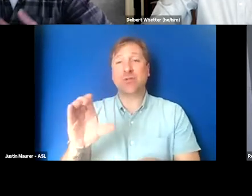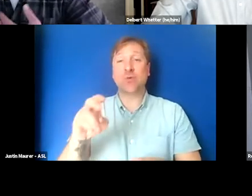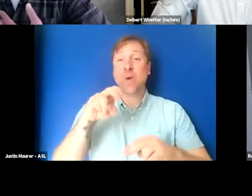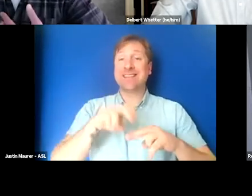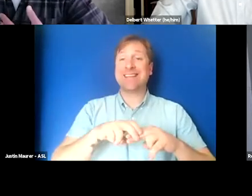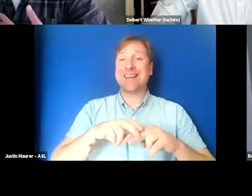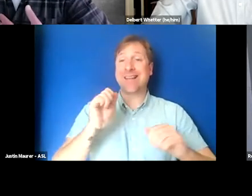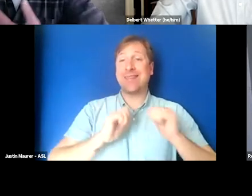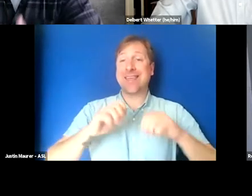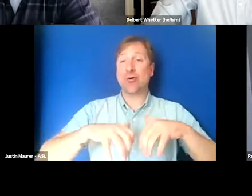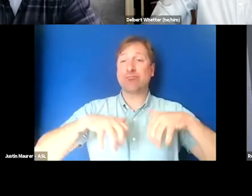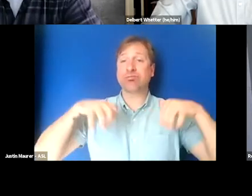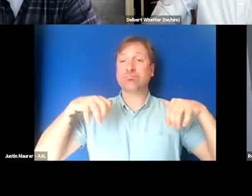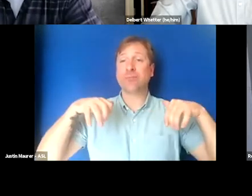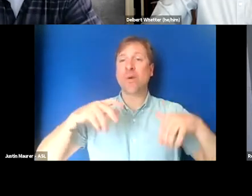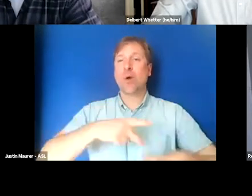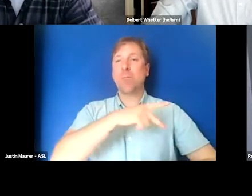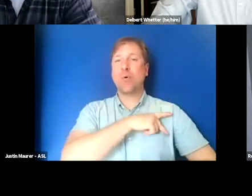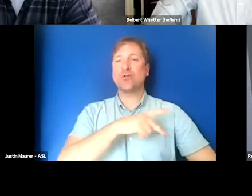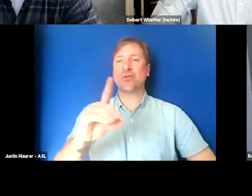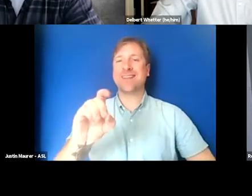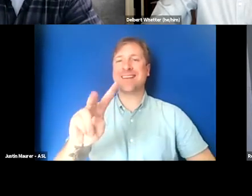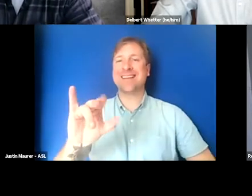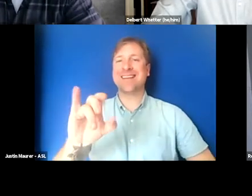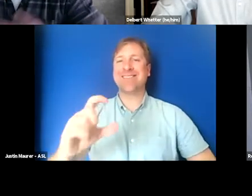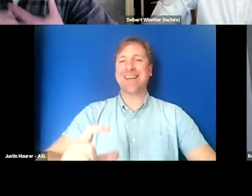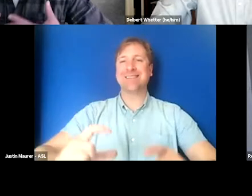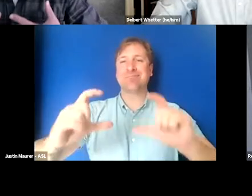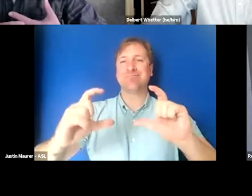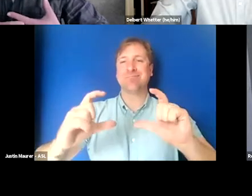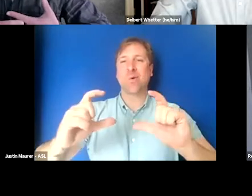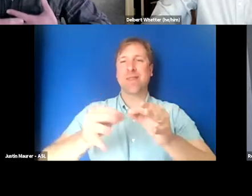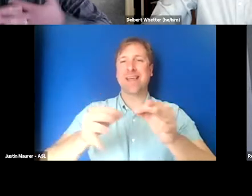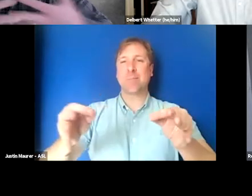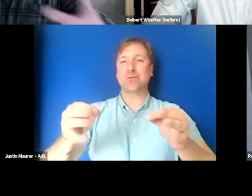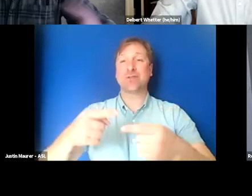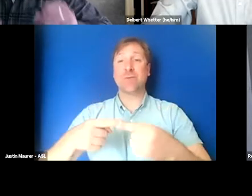with a personal device that shows captions versus open captions,